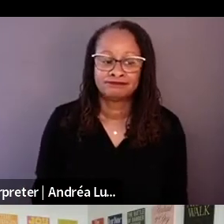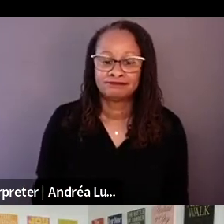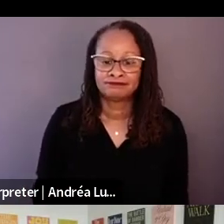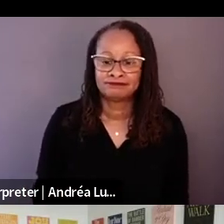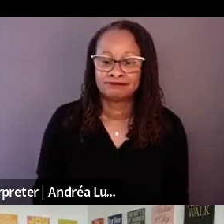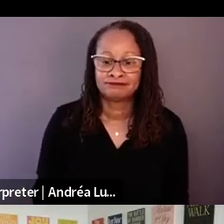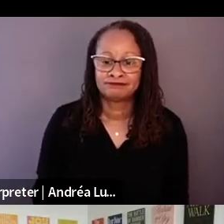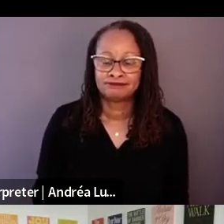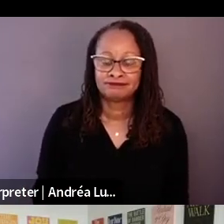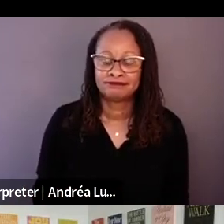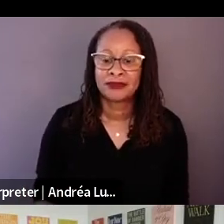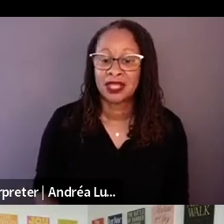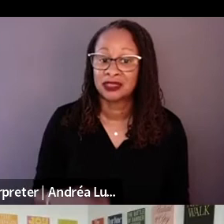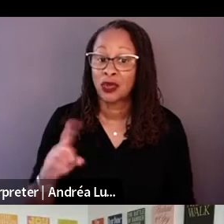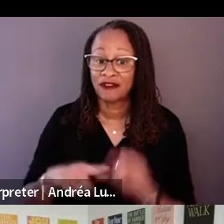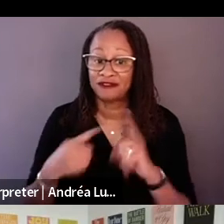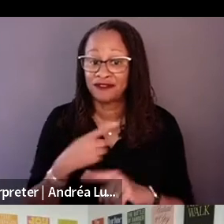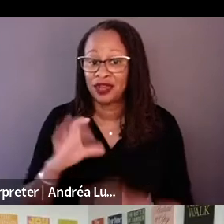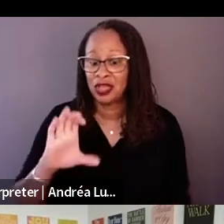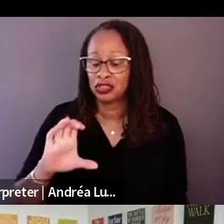He is a terrific producer.